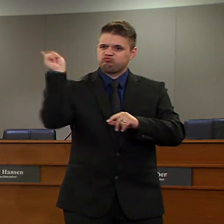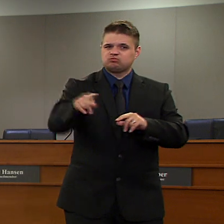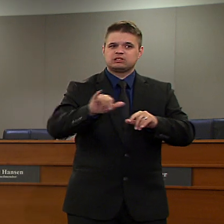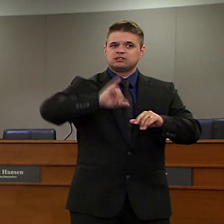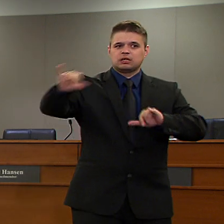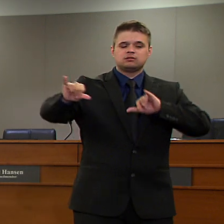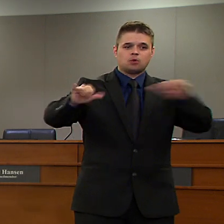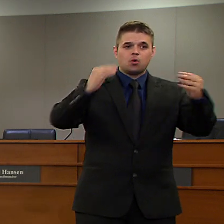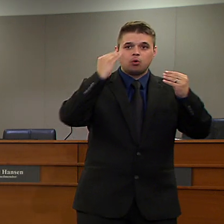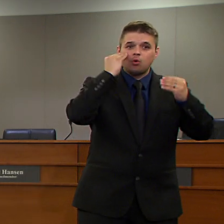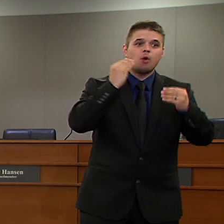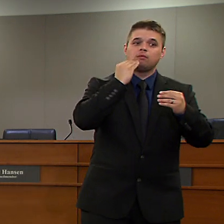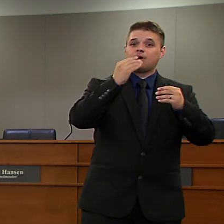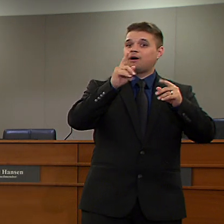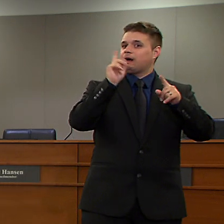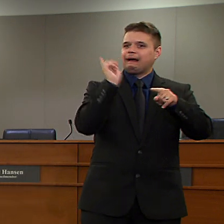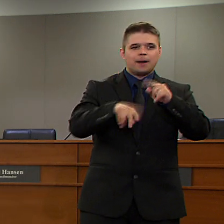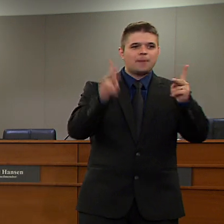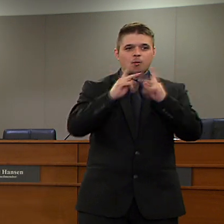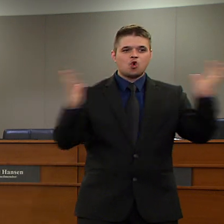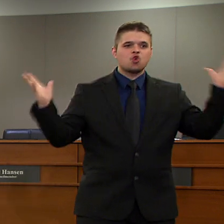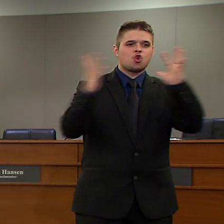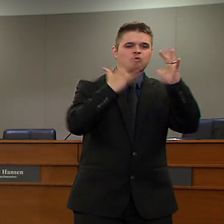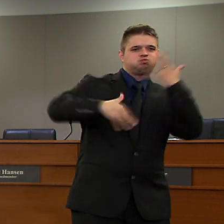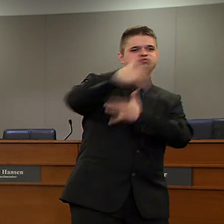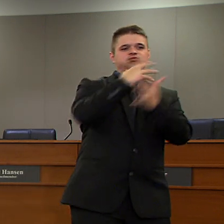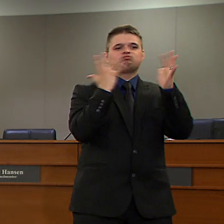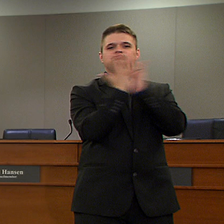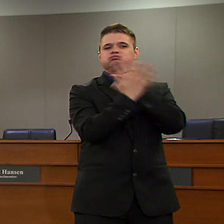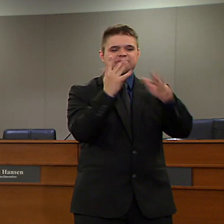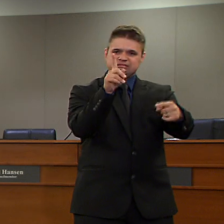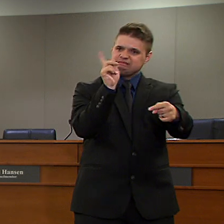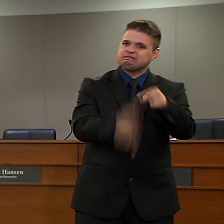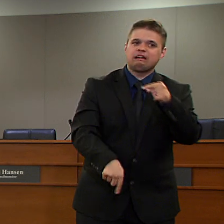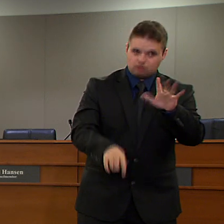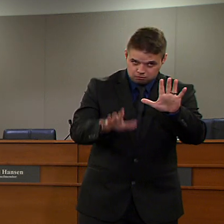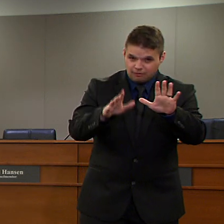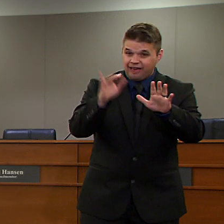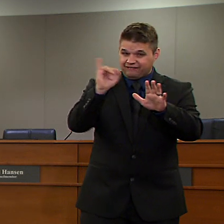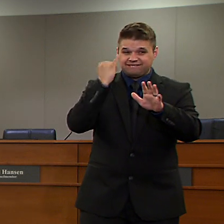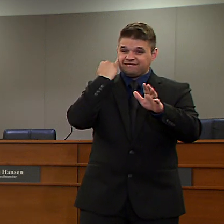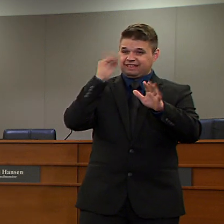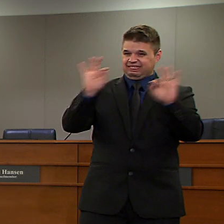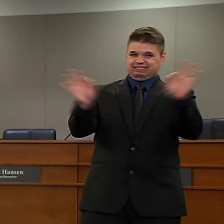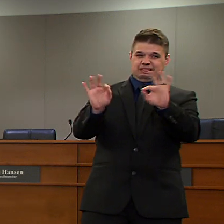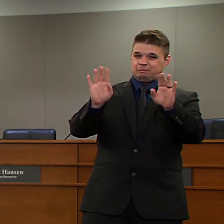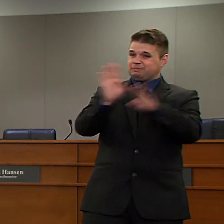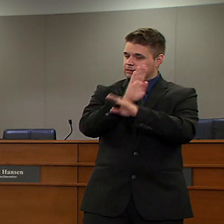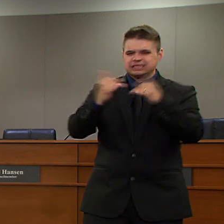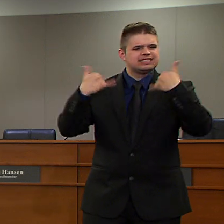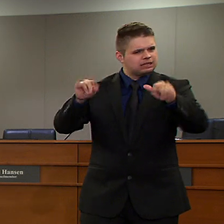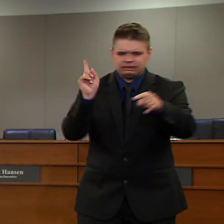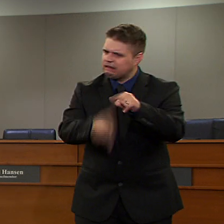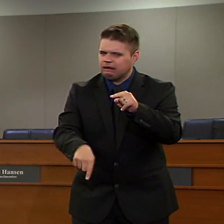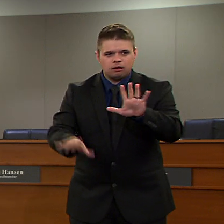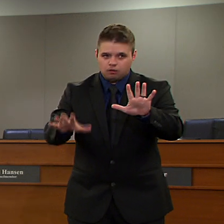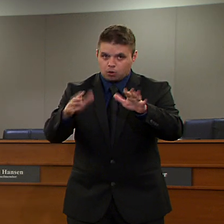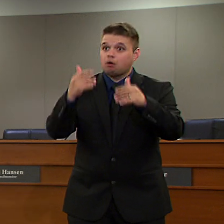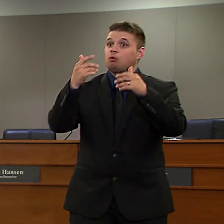non-essential activities, are working to slow the spread of the deadly Corona virus throughout our communities.